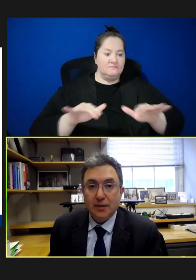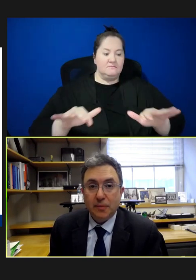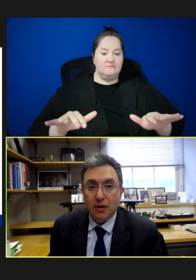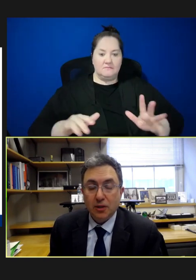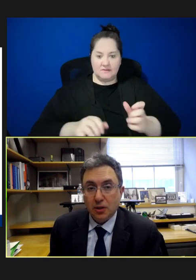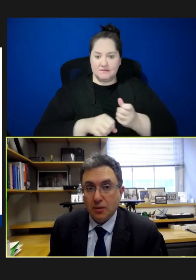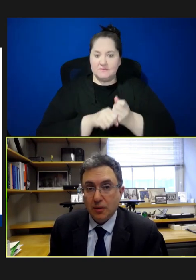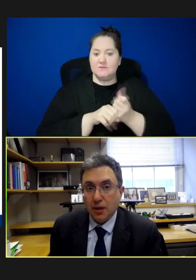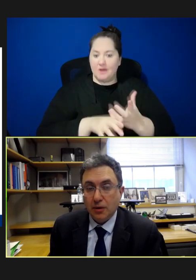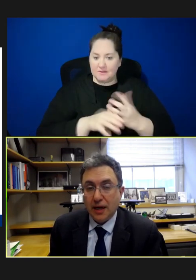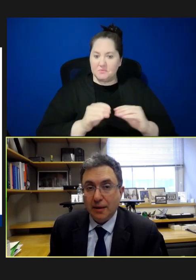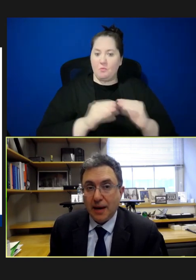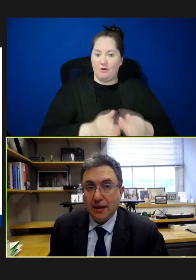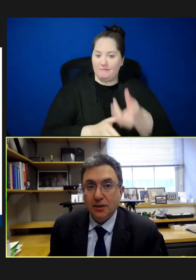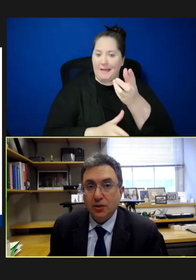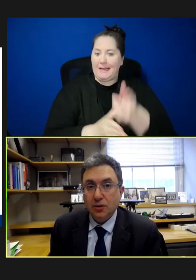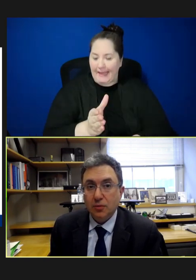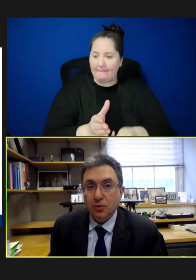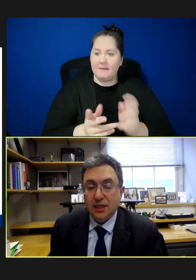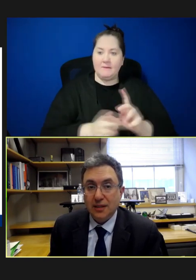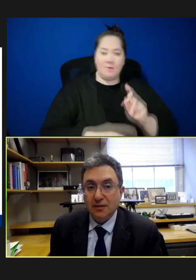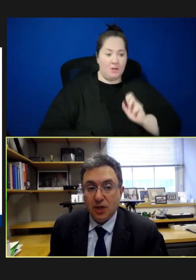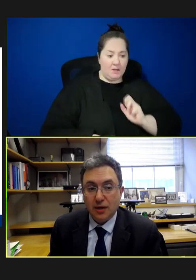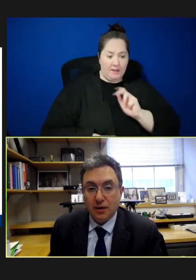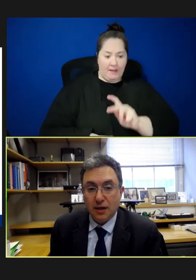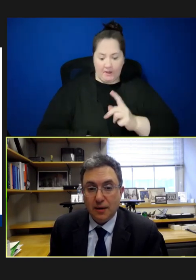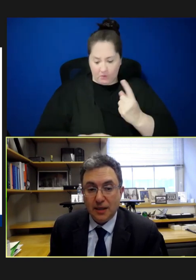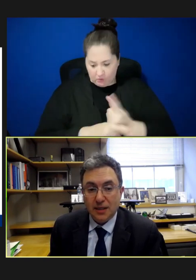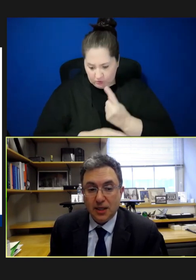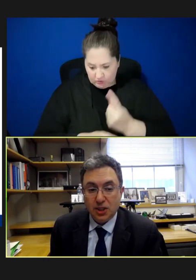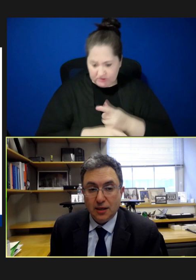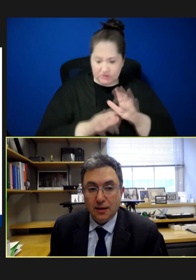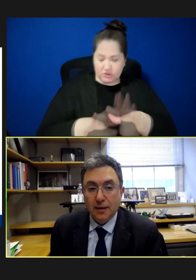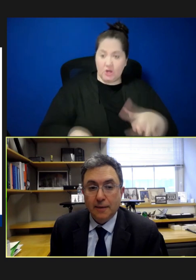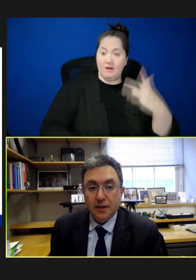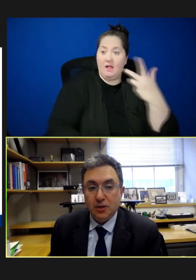as parents are, you know, getting back to the routines of childhood immunization. These are